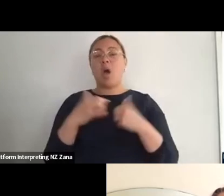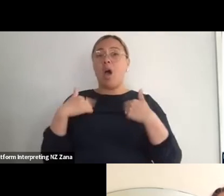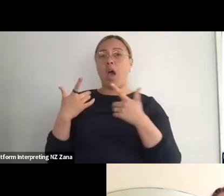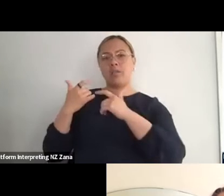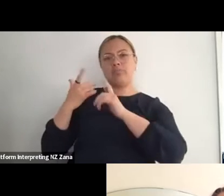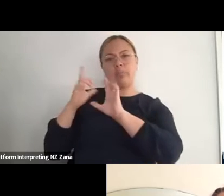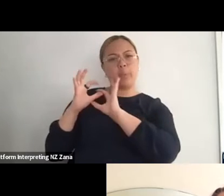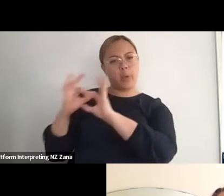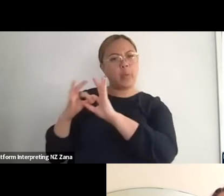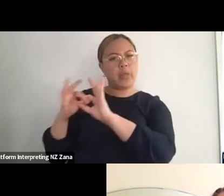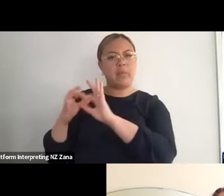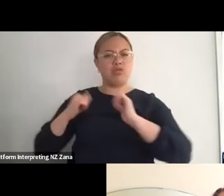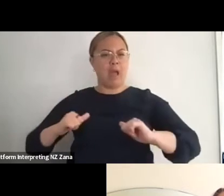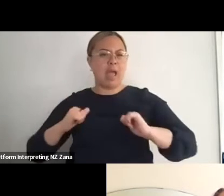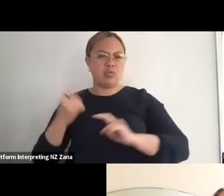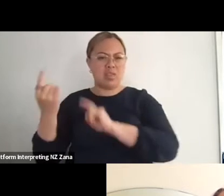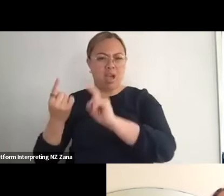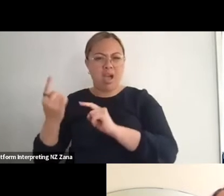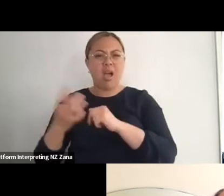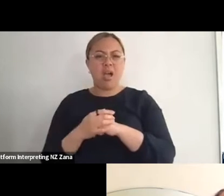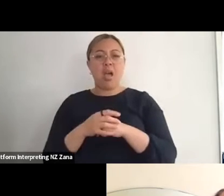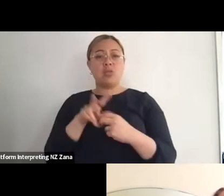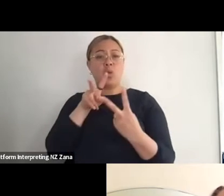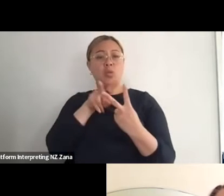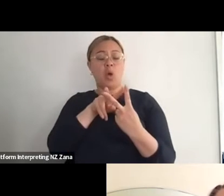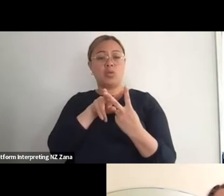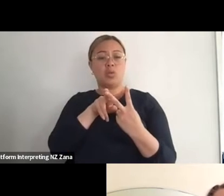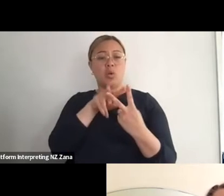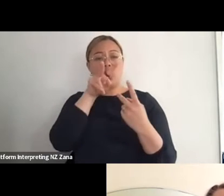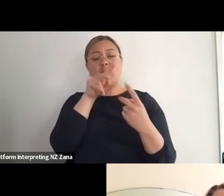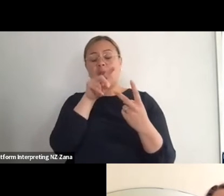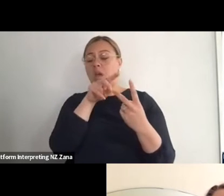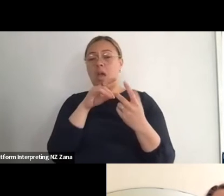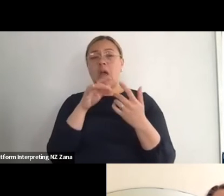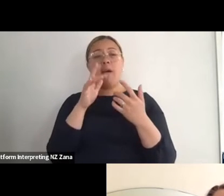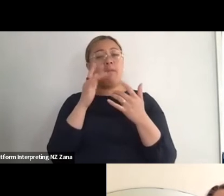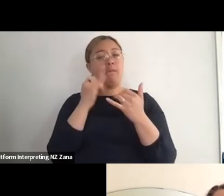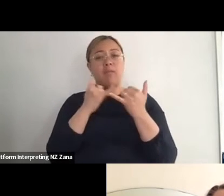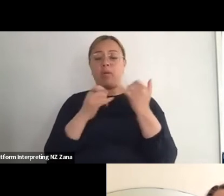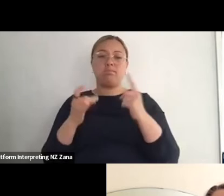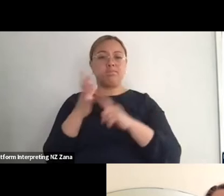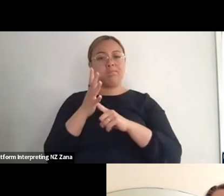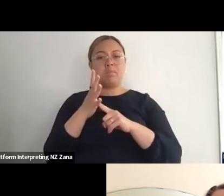very very instrumental in terms of my journey into dance and the kind of vocabulary I developed.